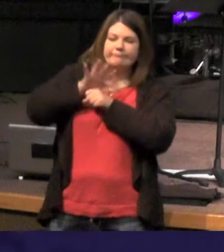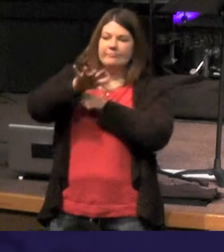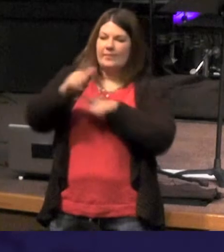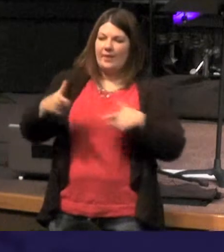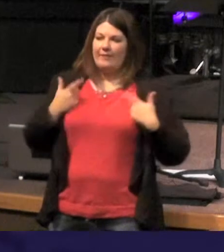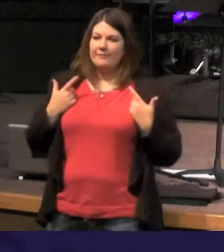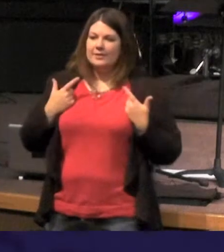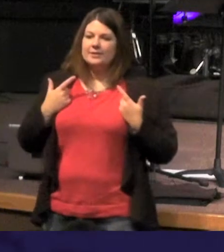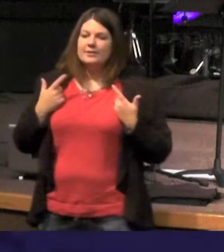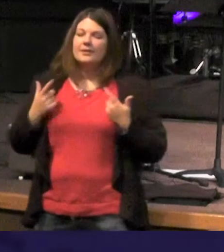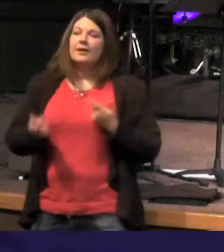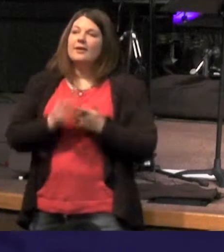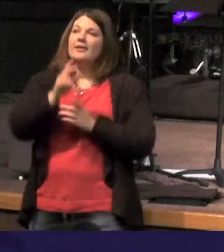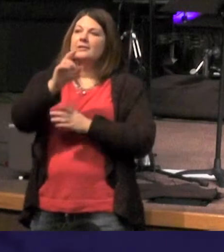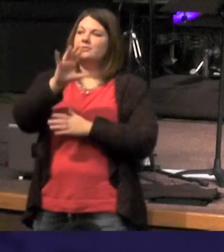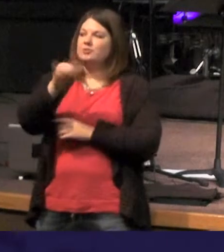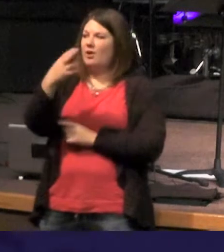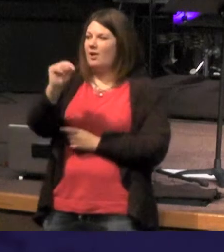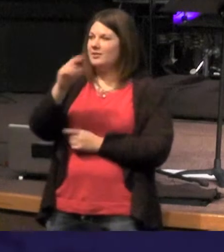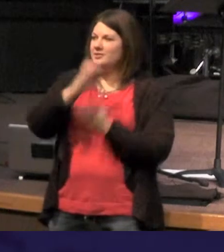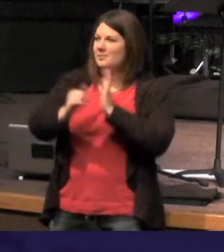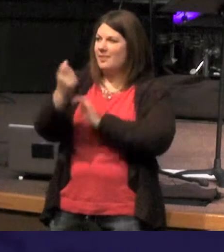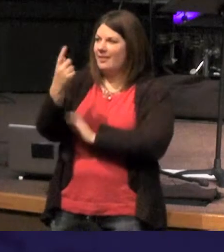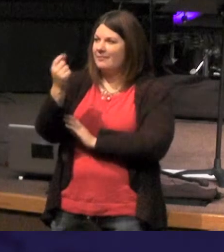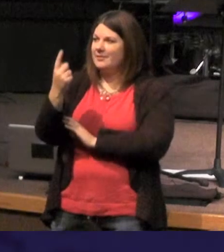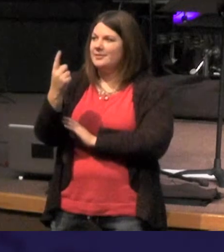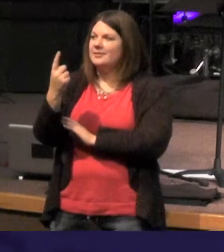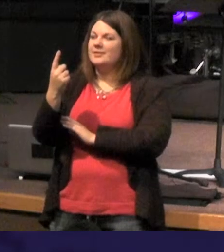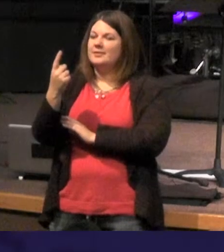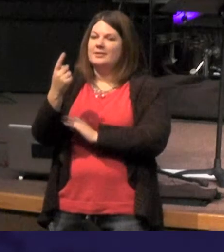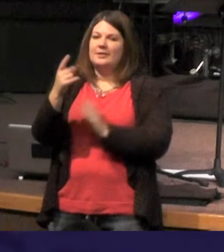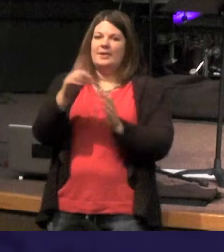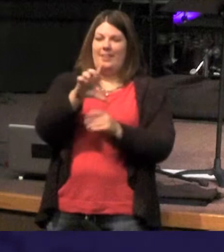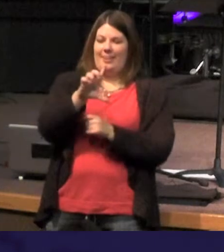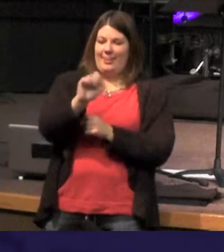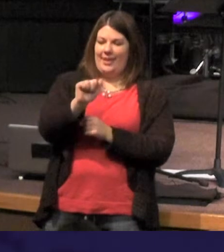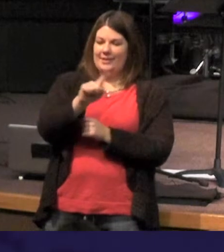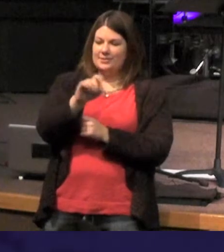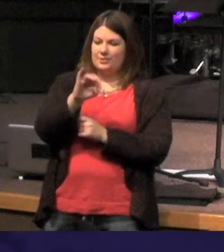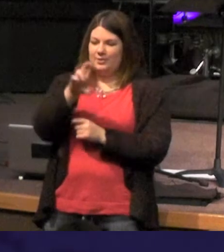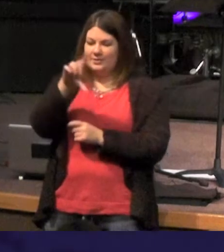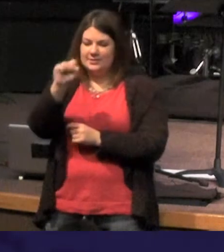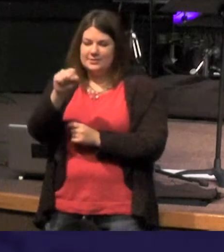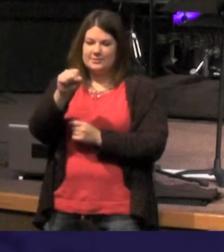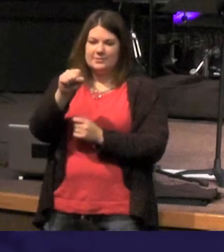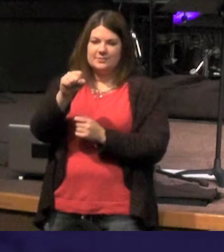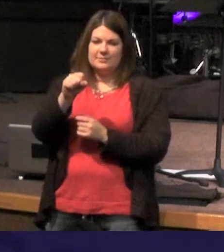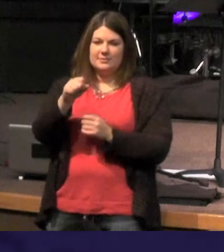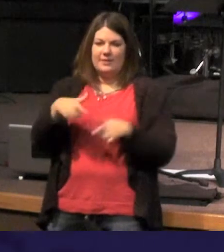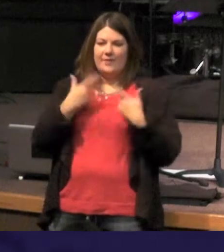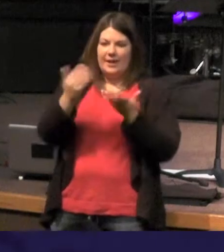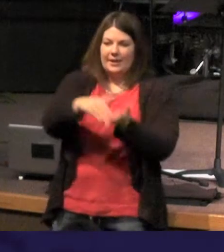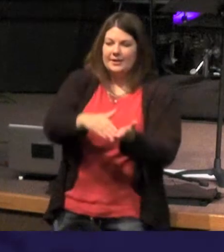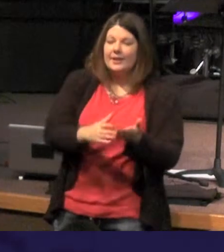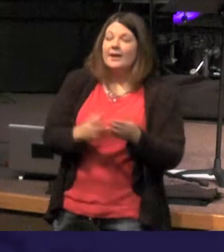John chapter 11 with the the resurrection of Lazarus whoever believes in me though that he die yet shall he live or